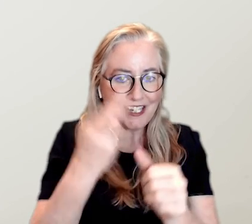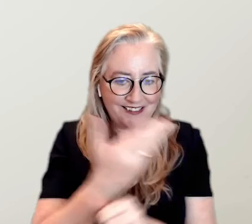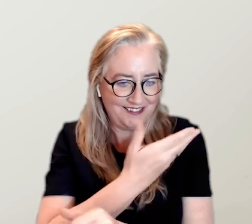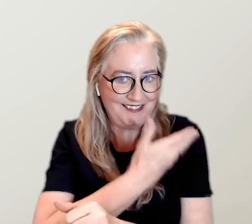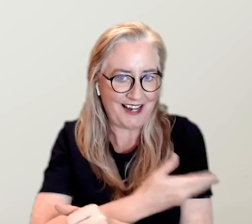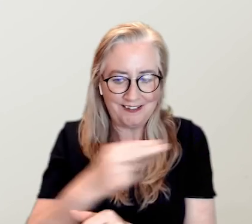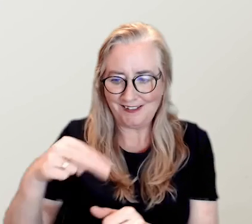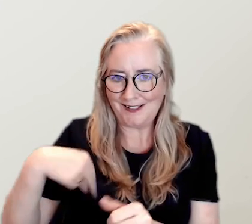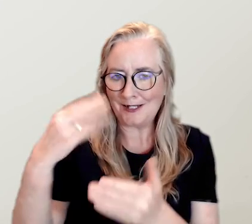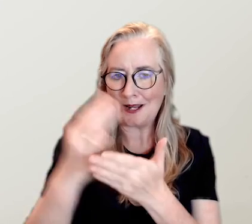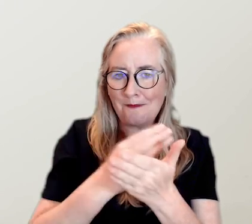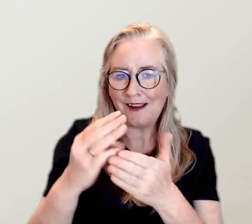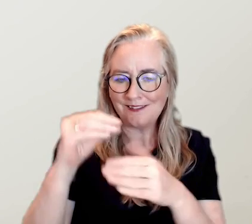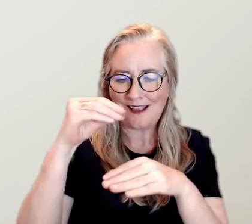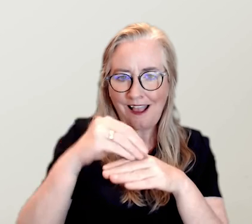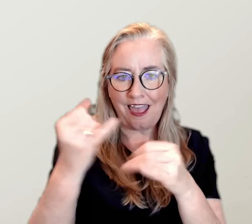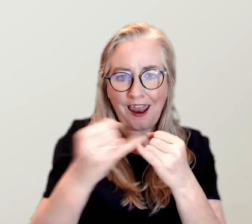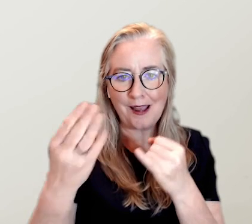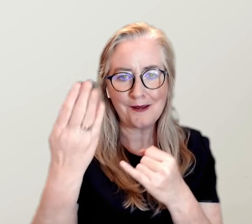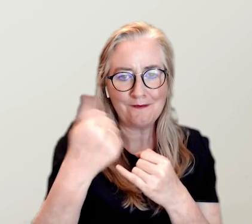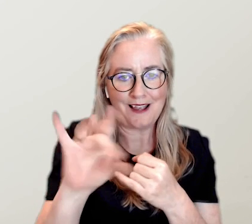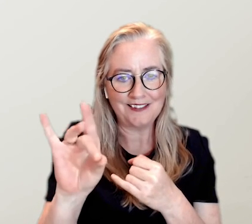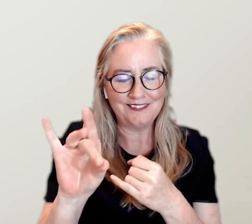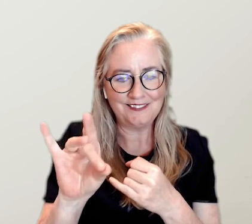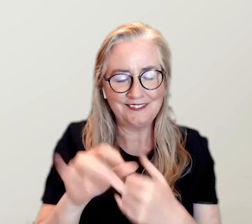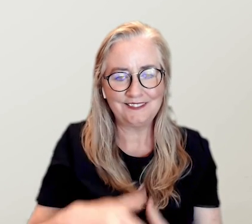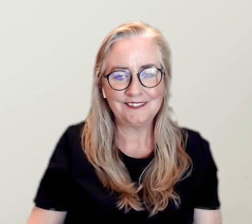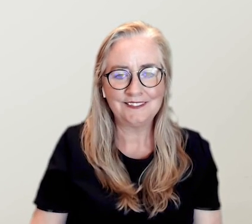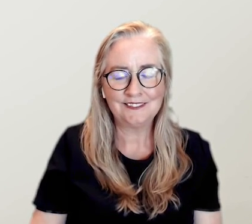You are now ready to take your next step to online banking.